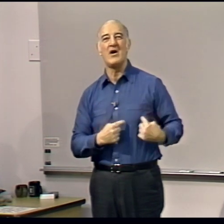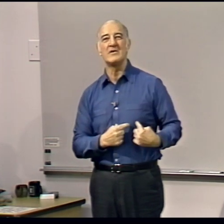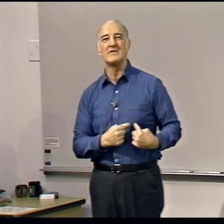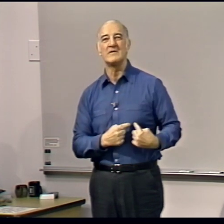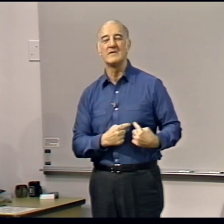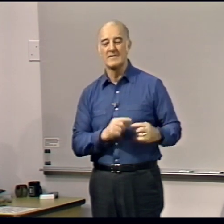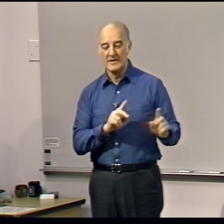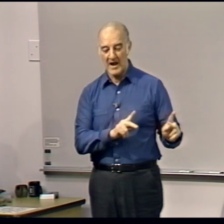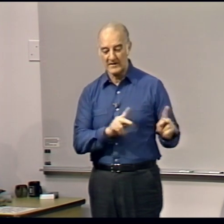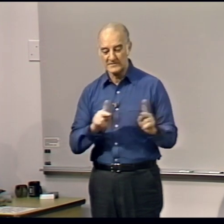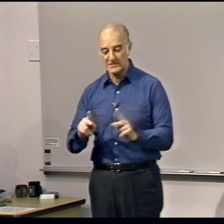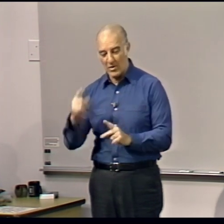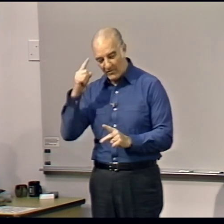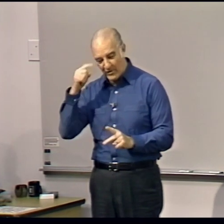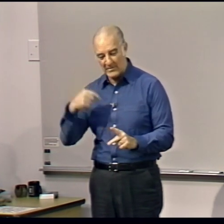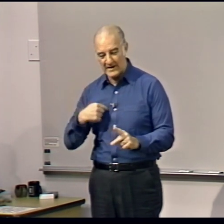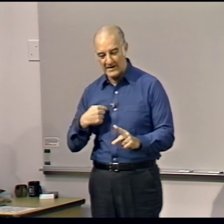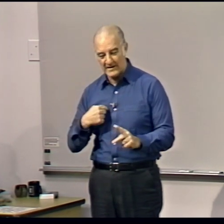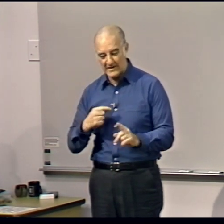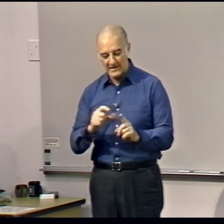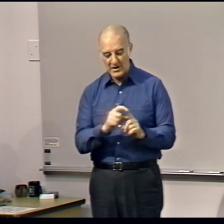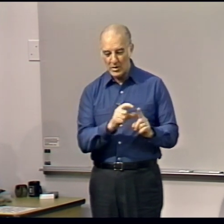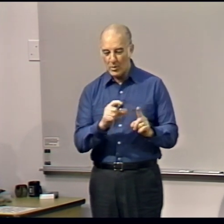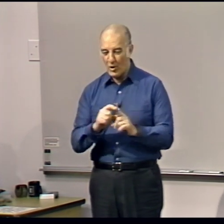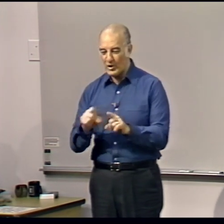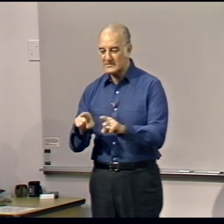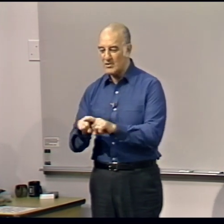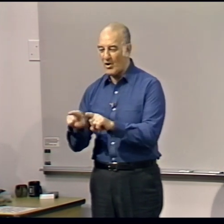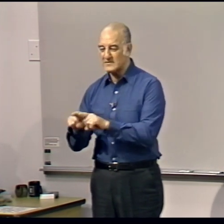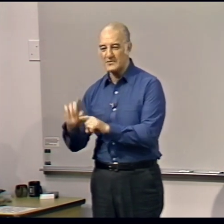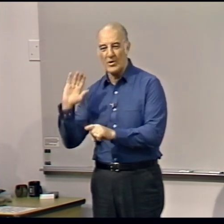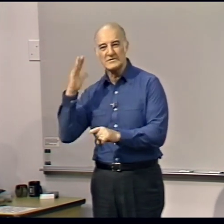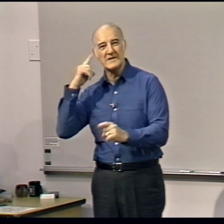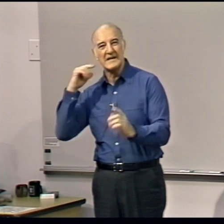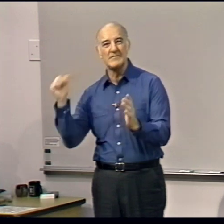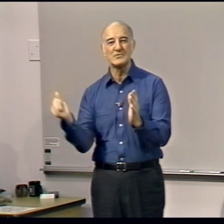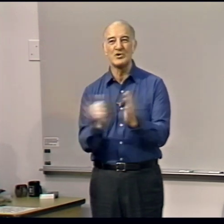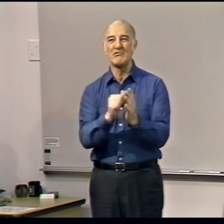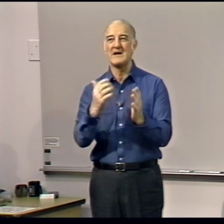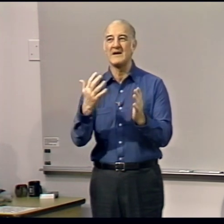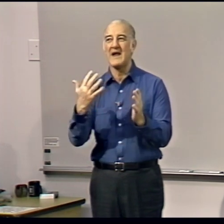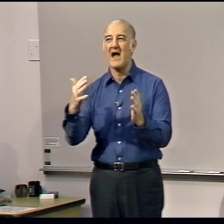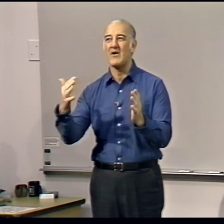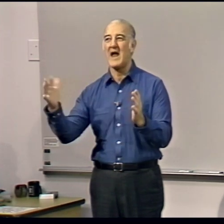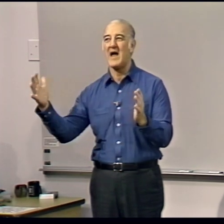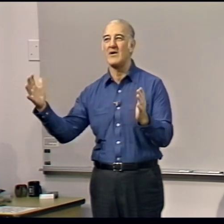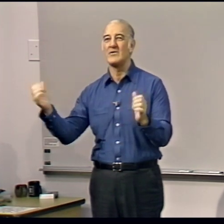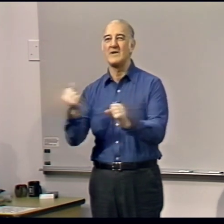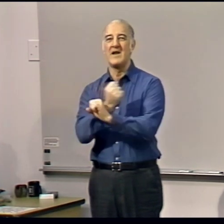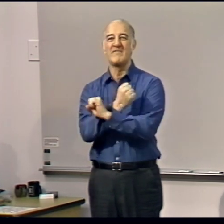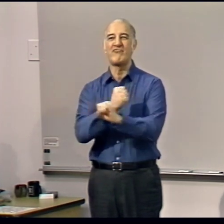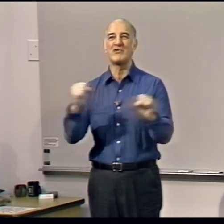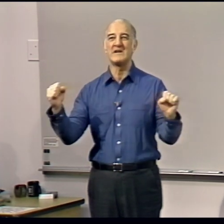And so for me, words also seem to ring out loud and free